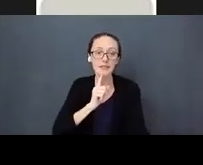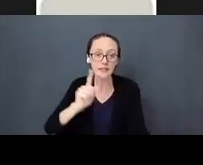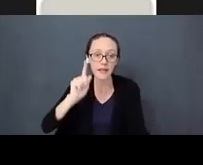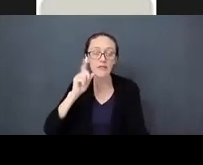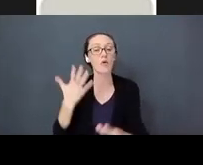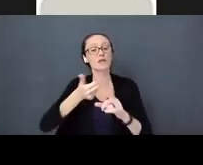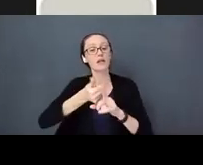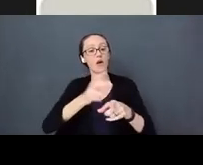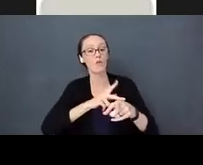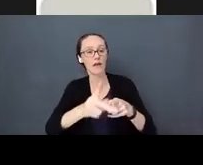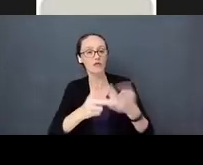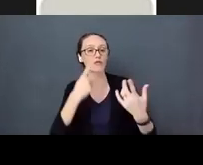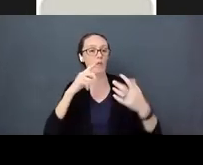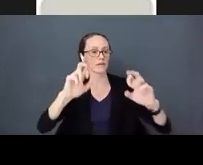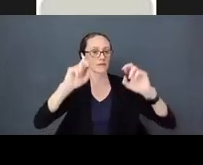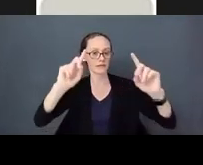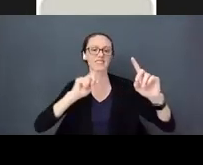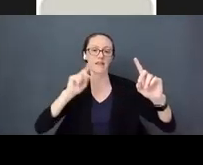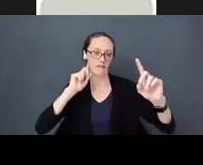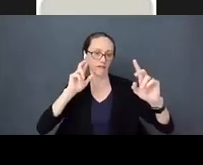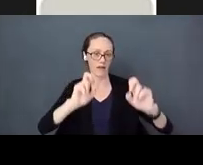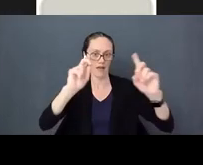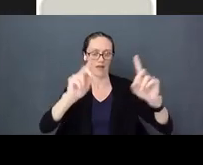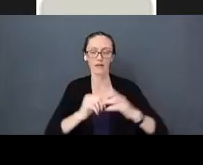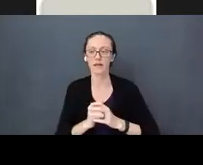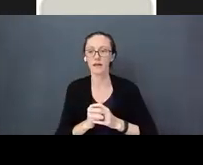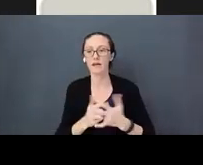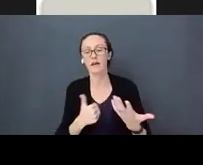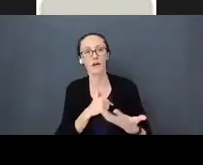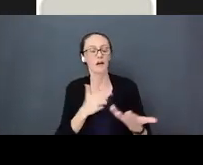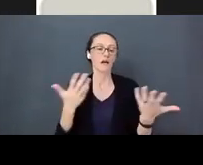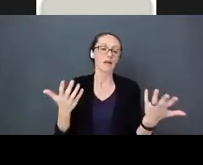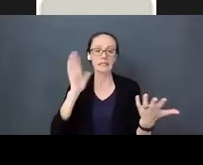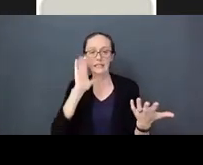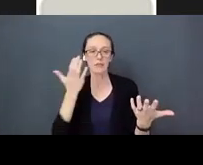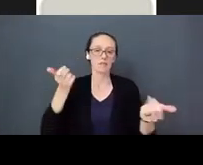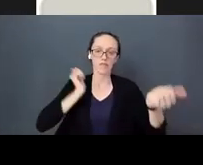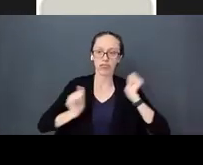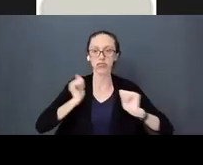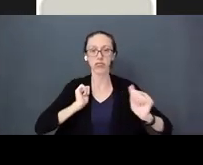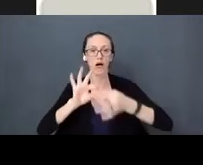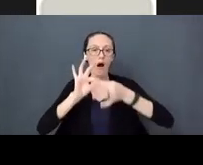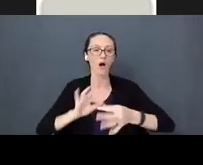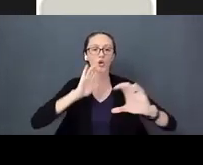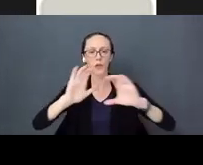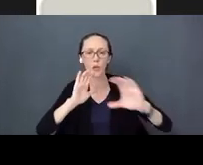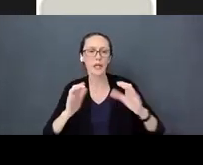field of deaf education, we have this drama around communication methods and modalities